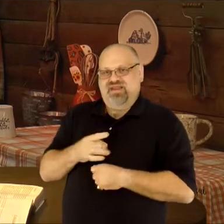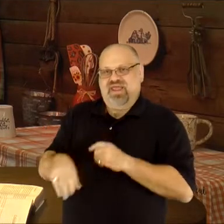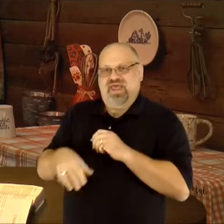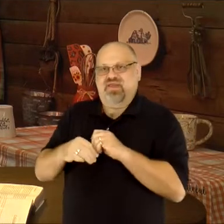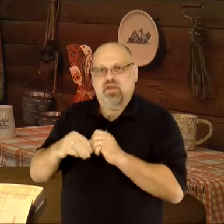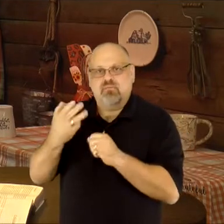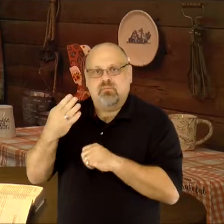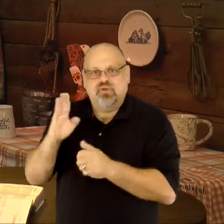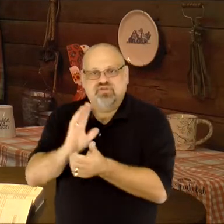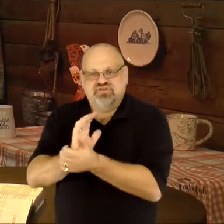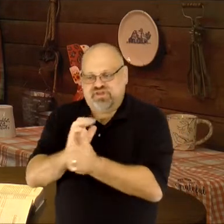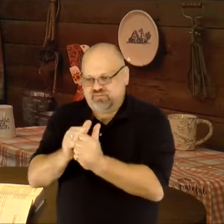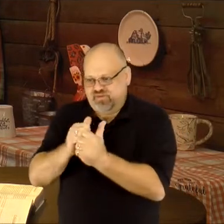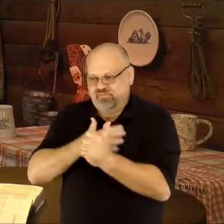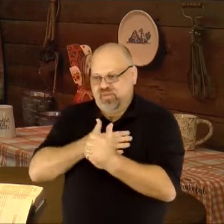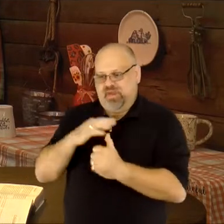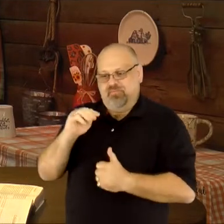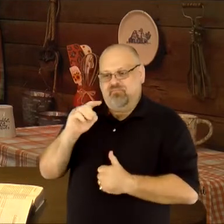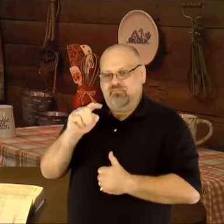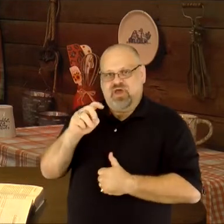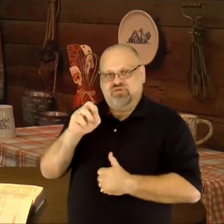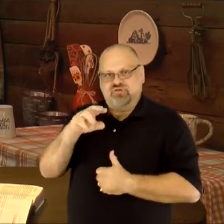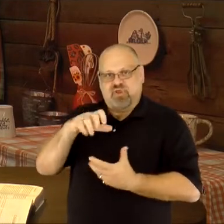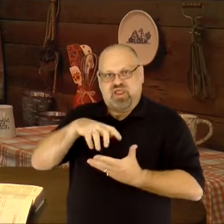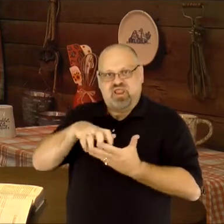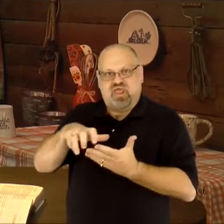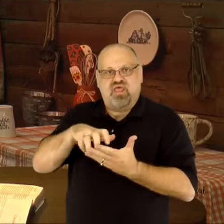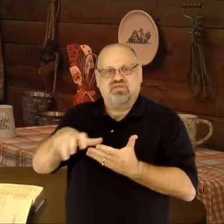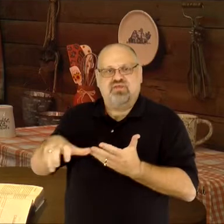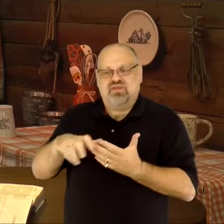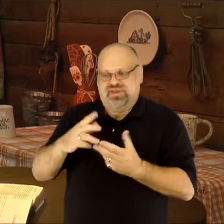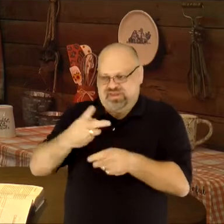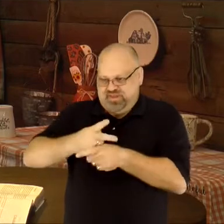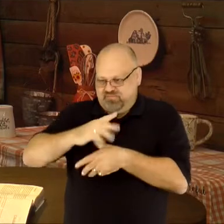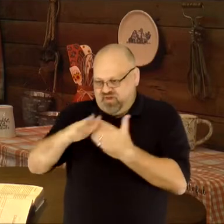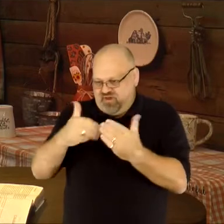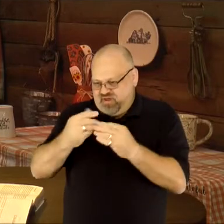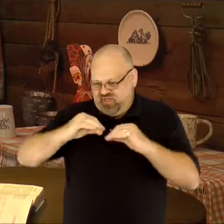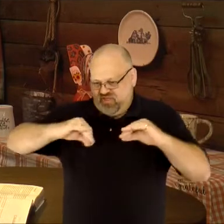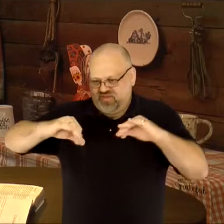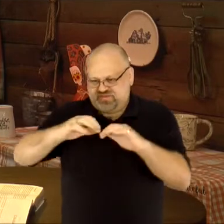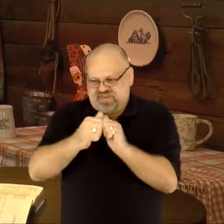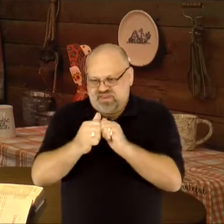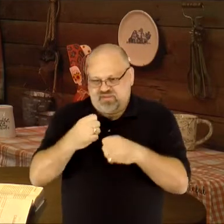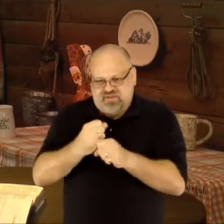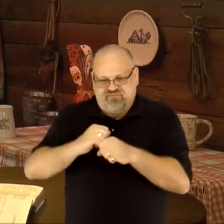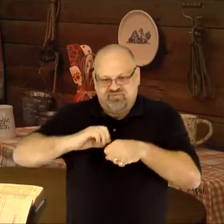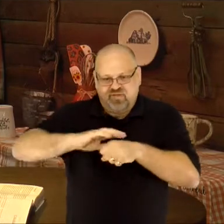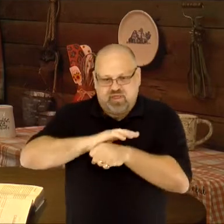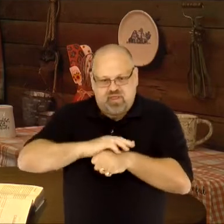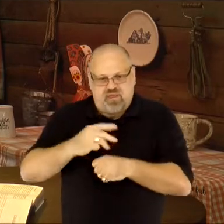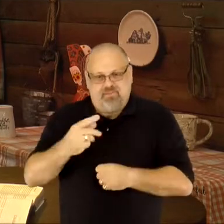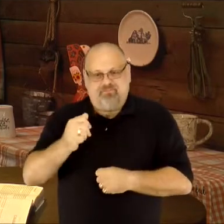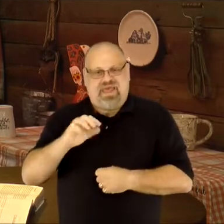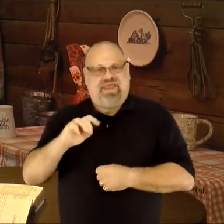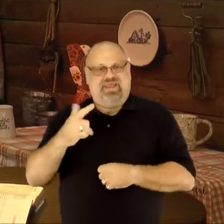cheese with my grated mozzarella to hold all the toppings together and form the complete package.